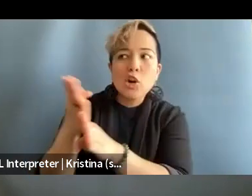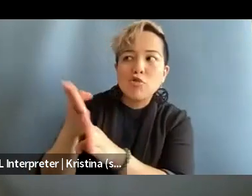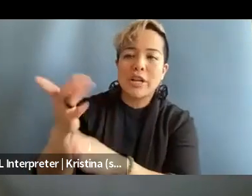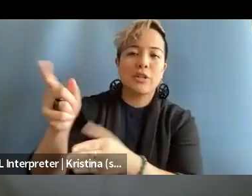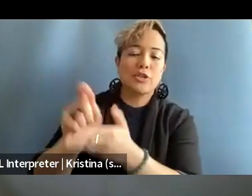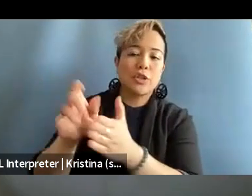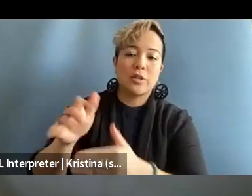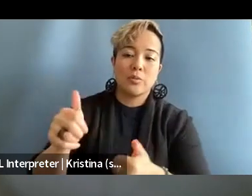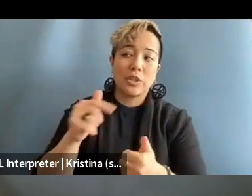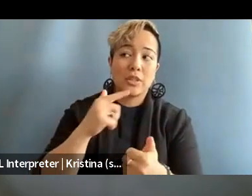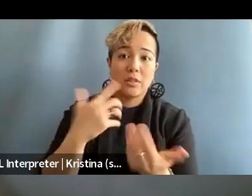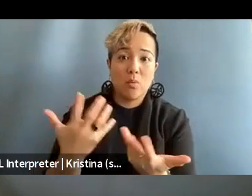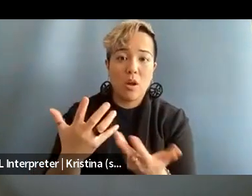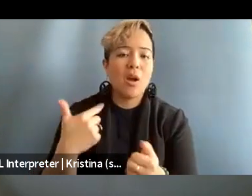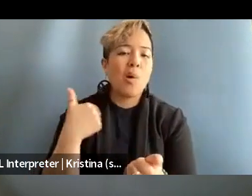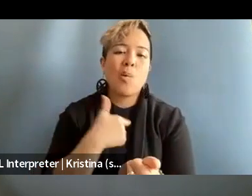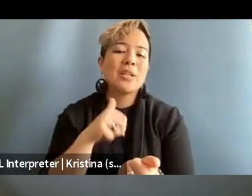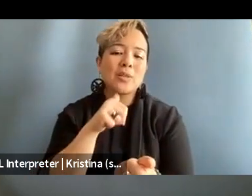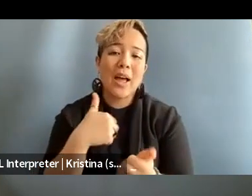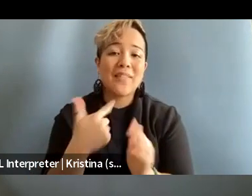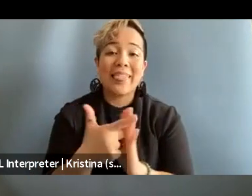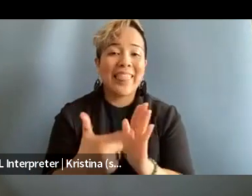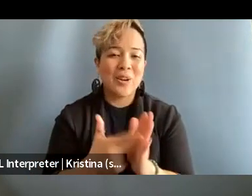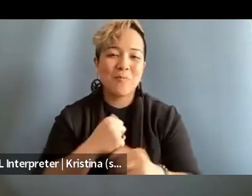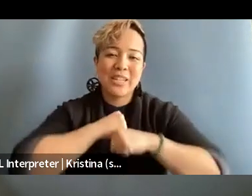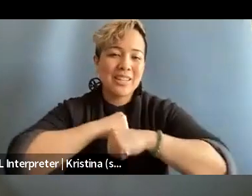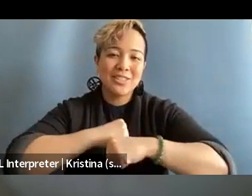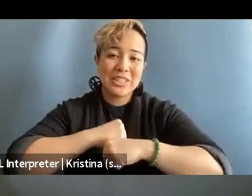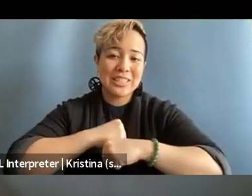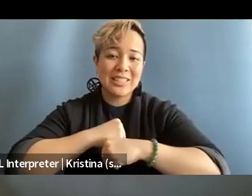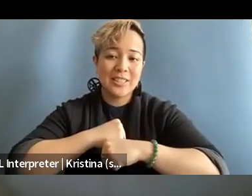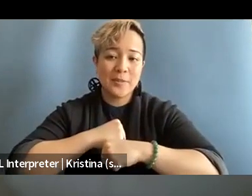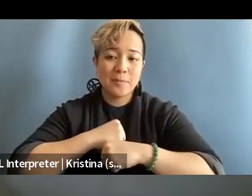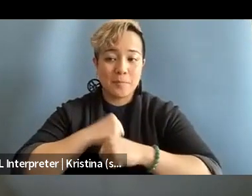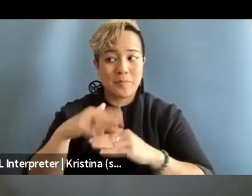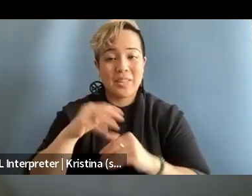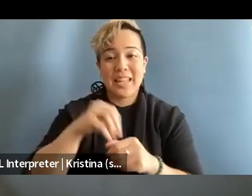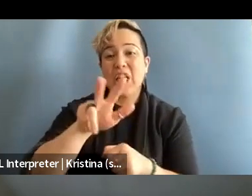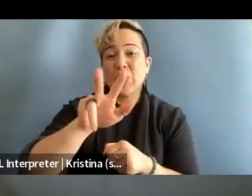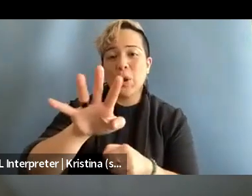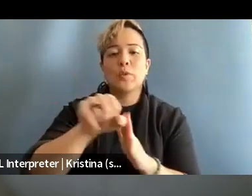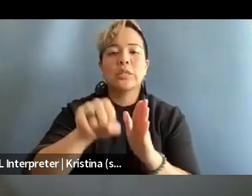Which is that we don't have legal protections in at least 34 states across the country,